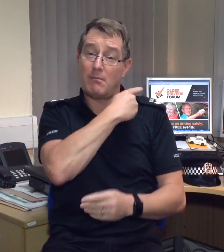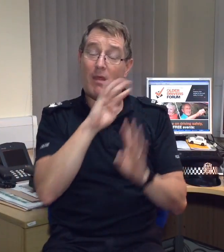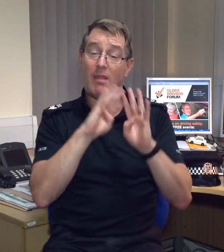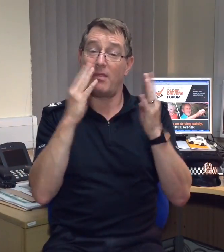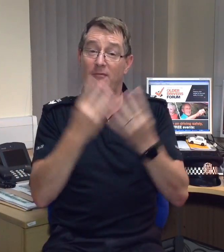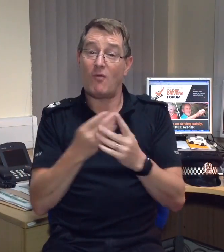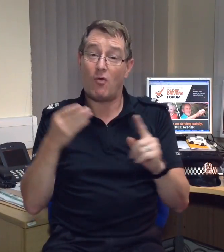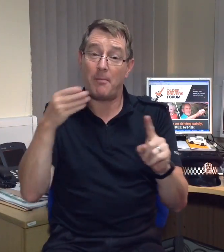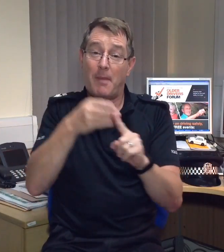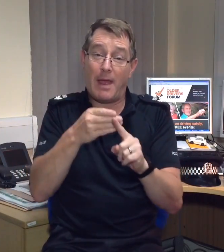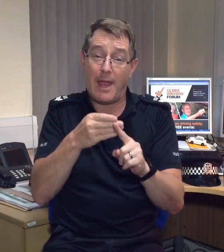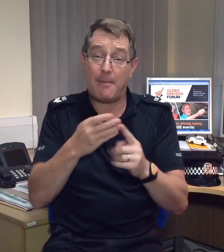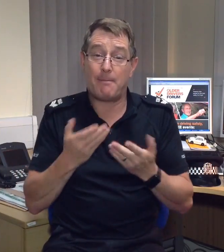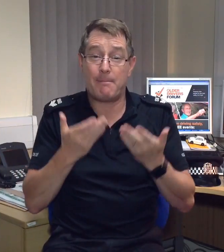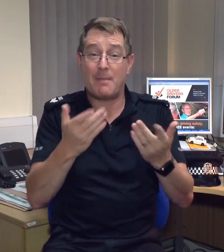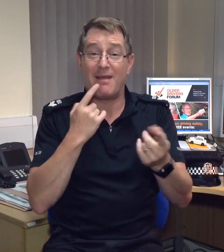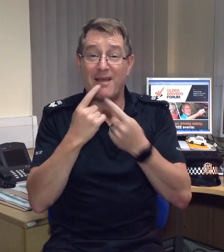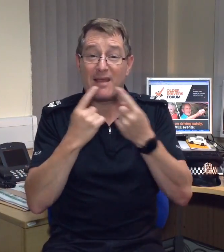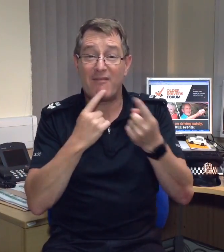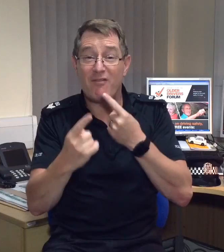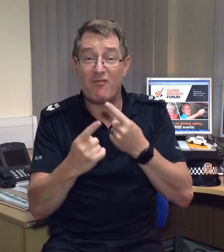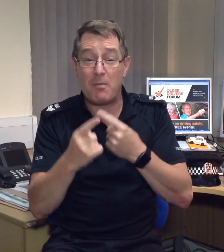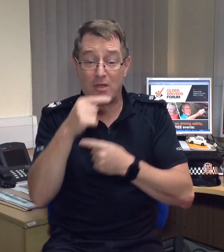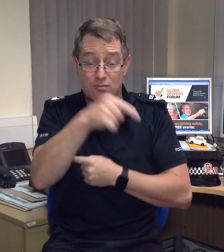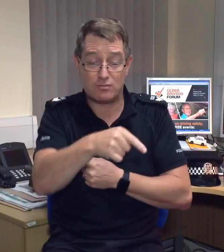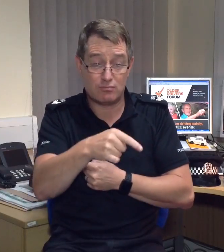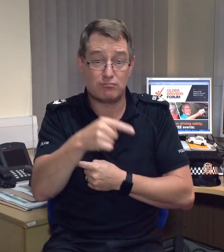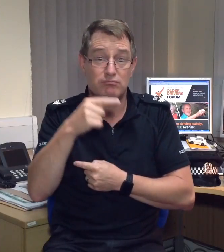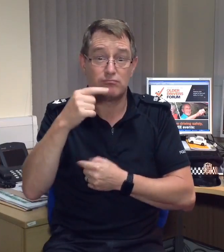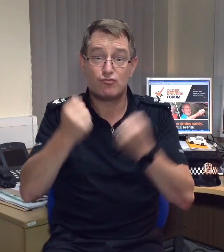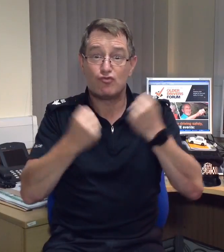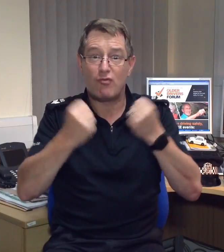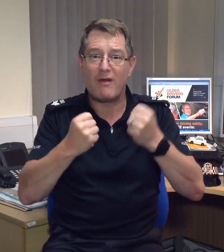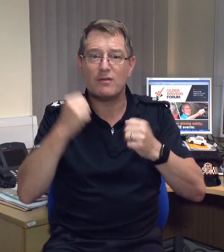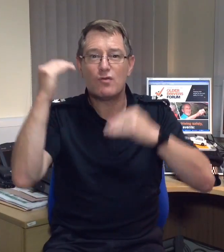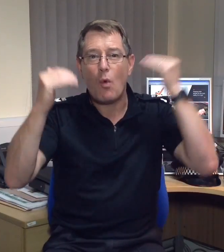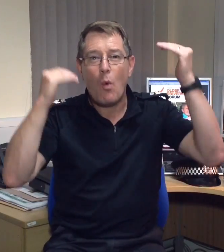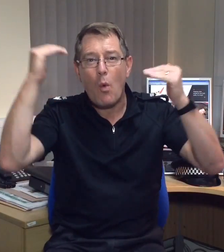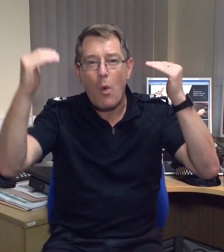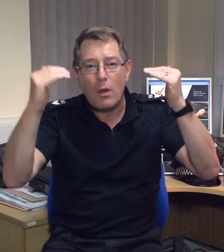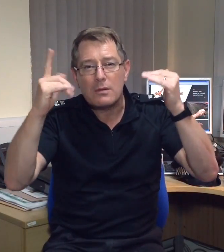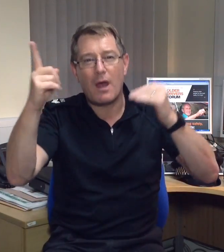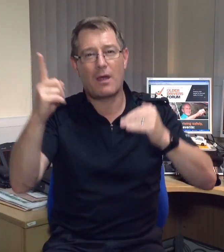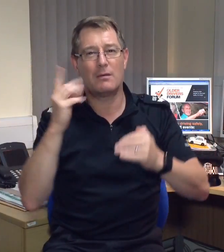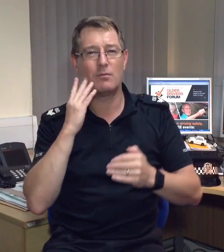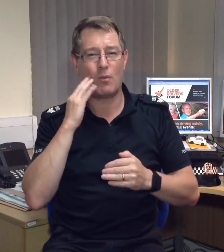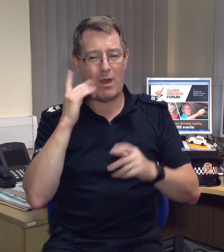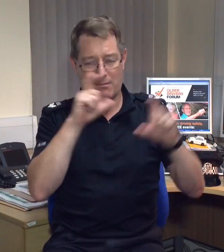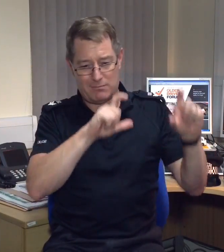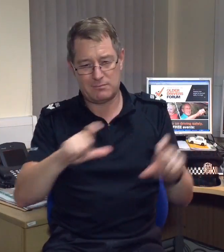The Forum aims to give information for older drivers to continue driving ...